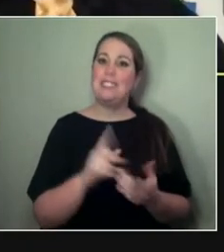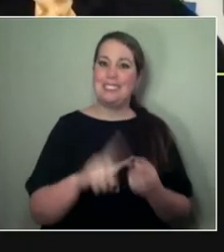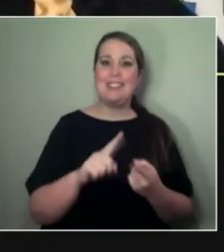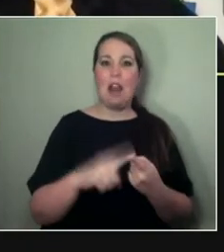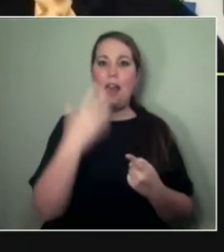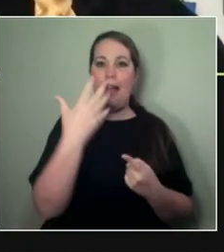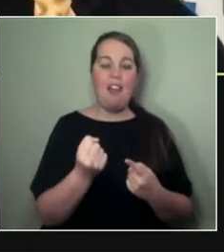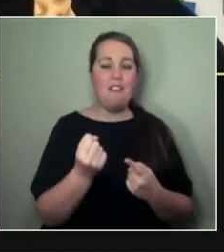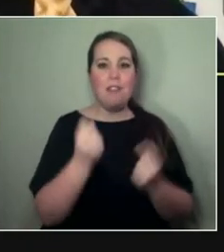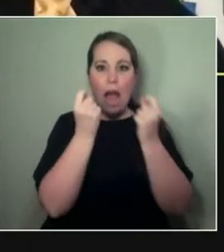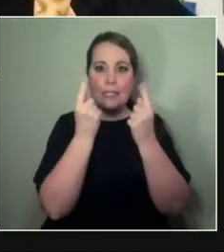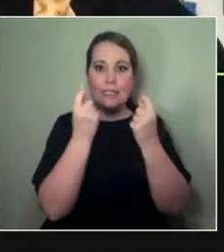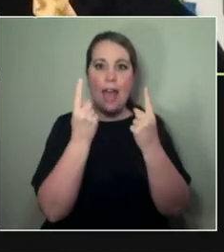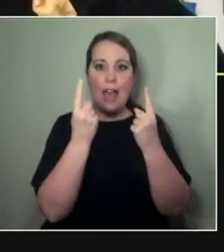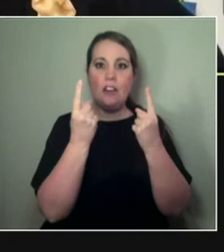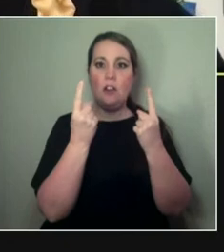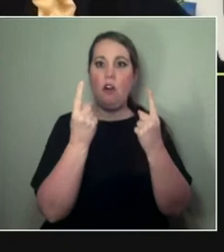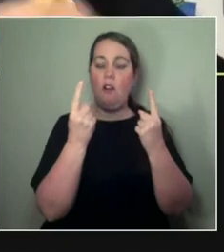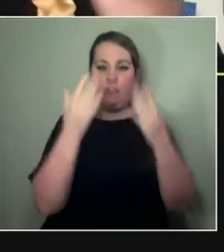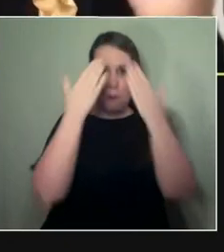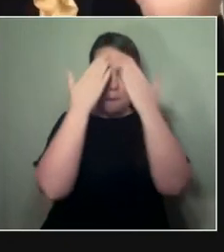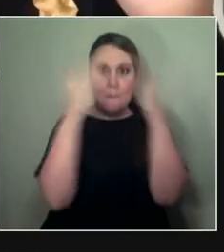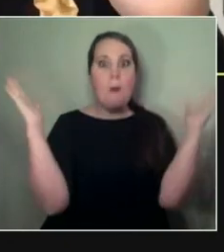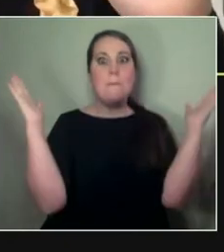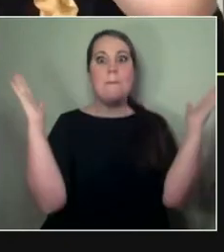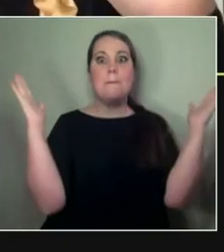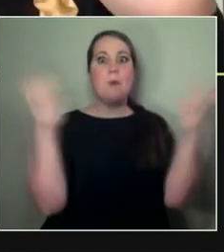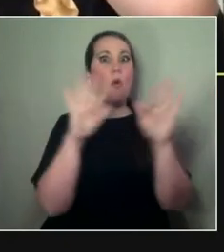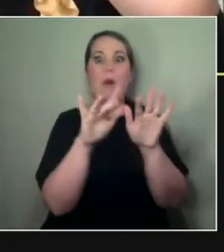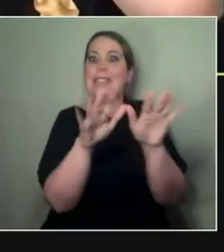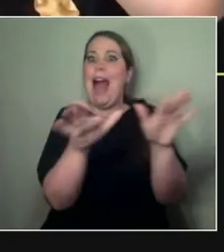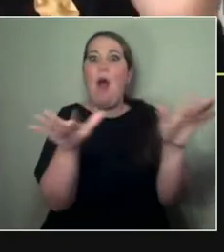And I do kind of think about... some of the ways that we might be